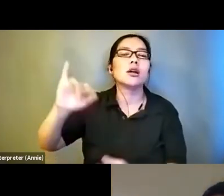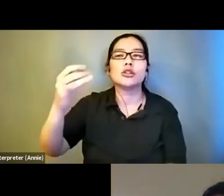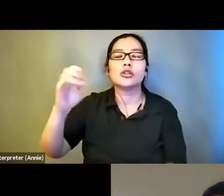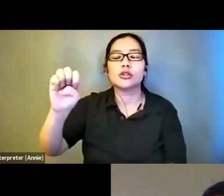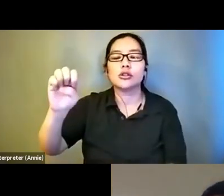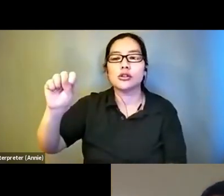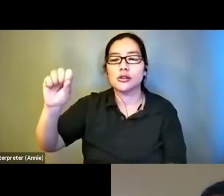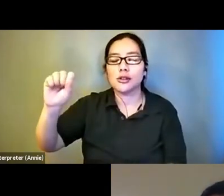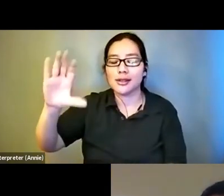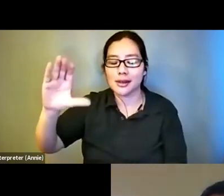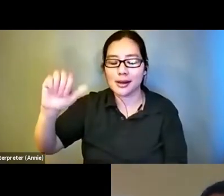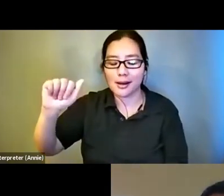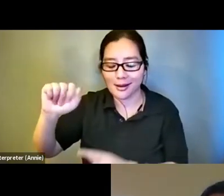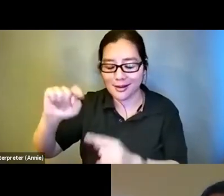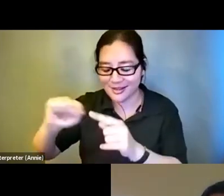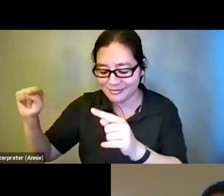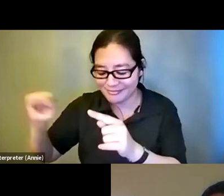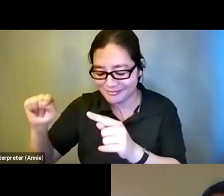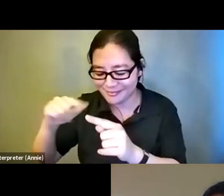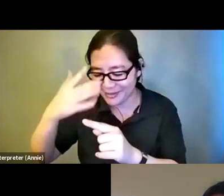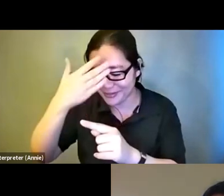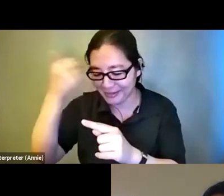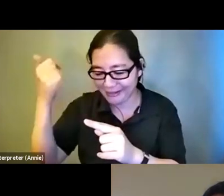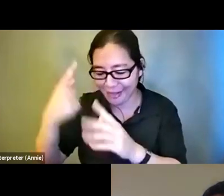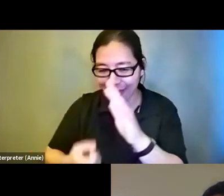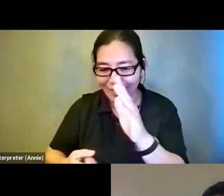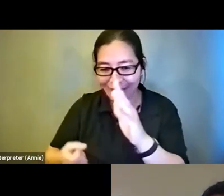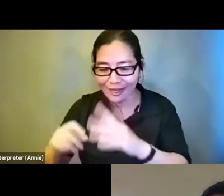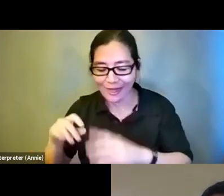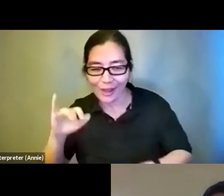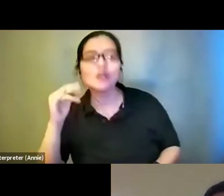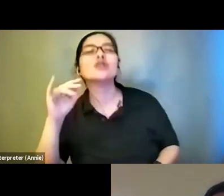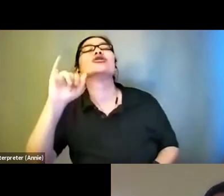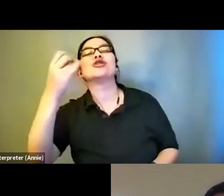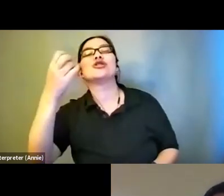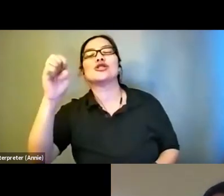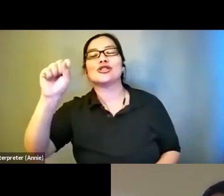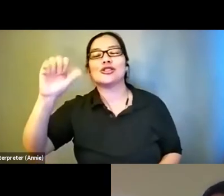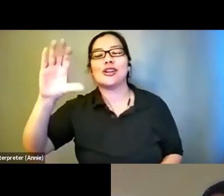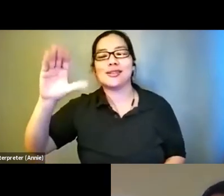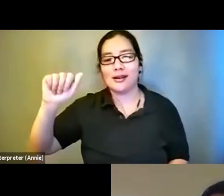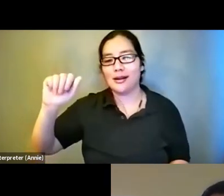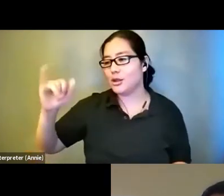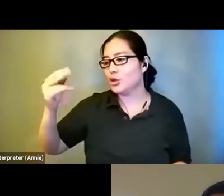what was that show again? I forgot actually. Jessica Jones. Yes. Jessica Jones